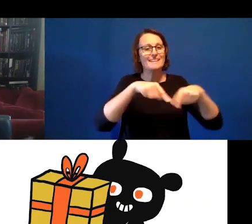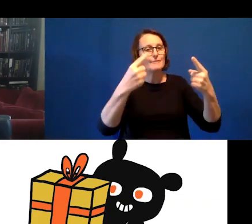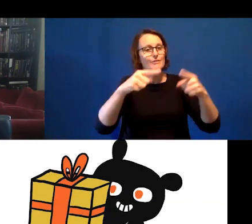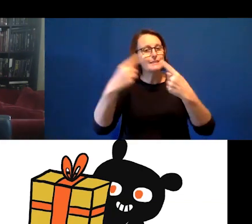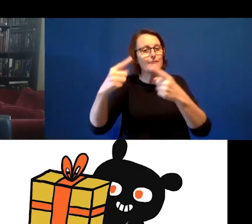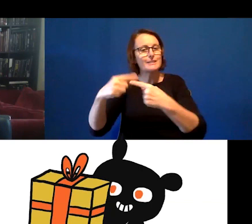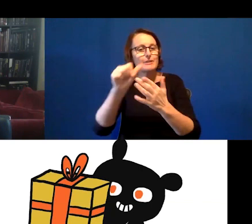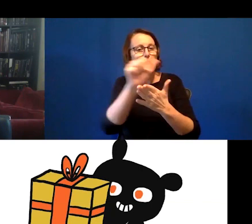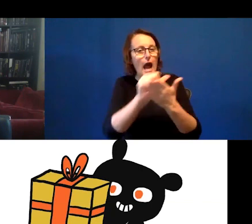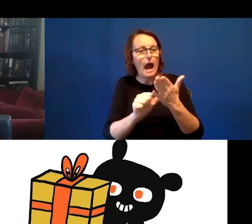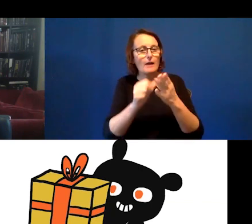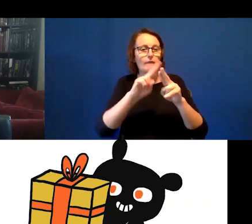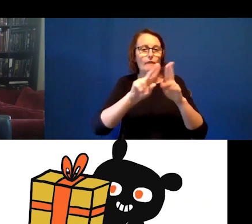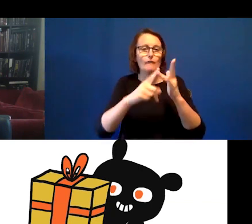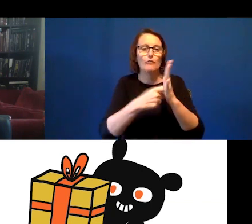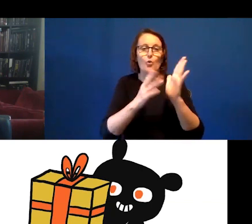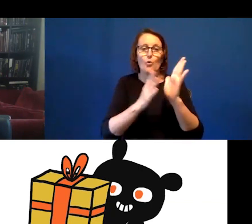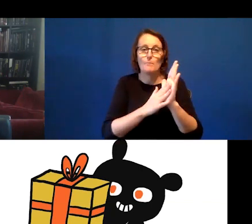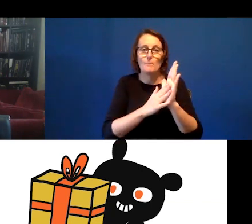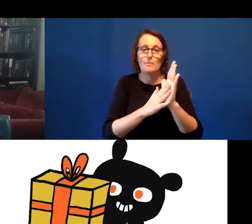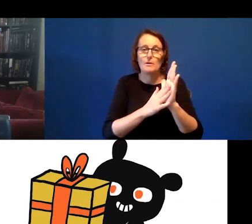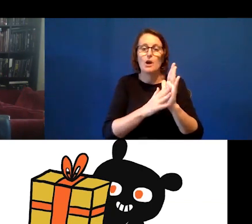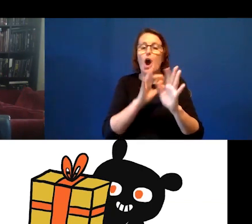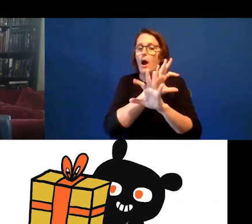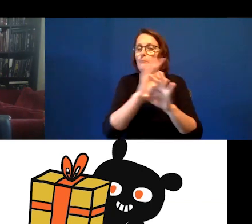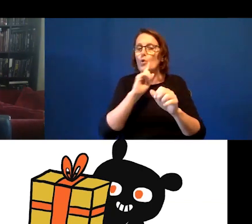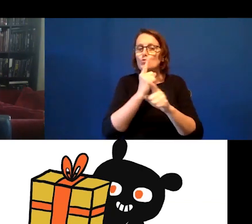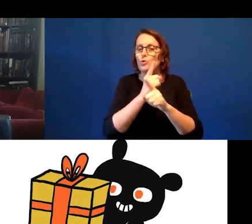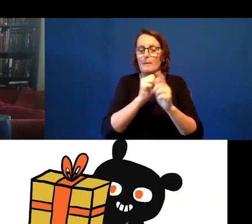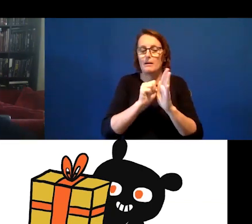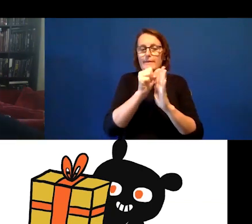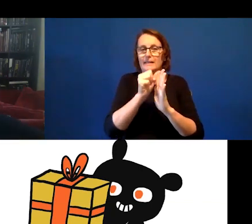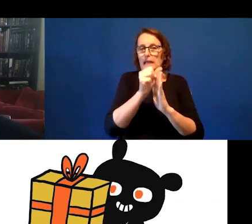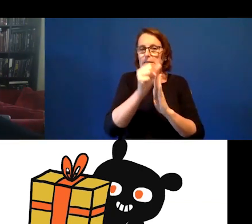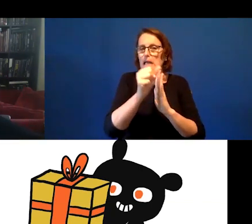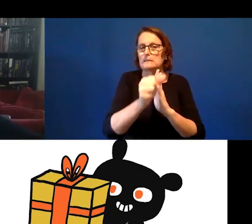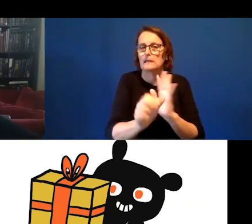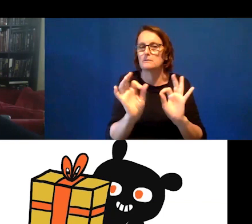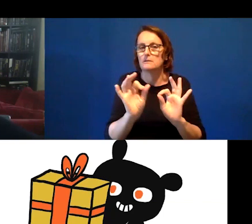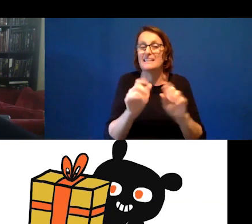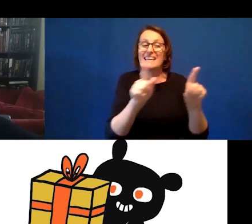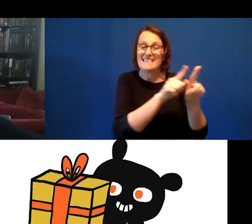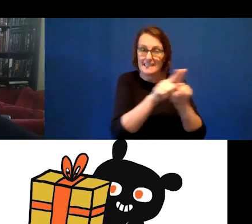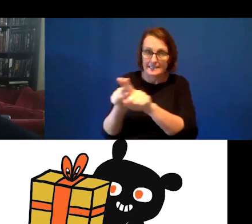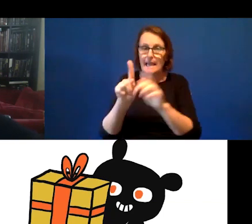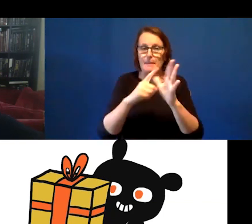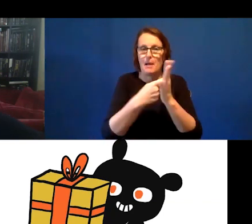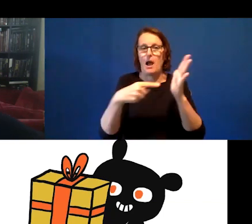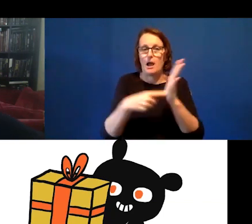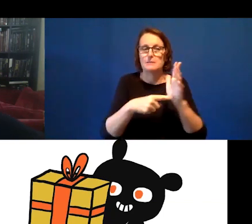I'm not talking about a sequel and not creating prototypes.